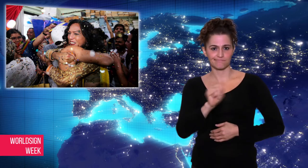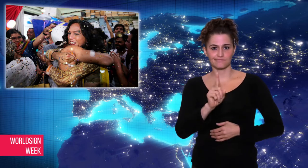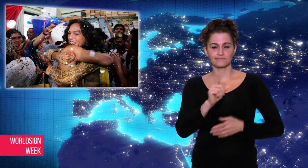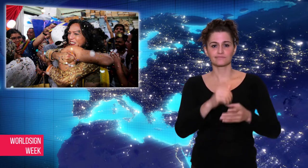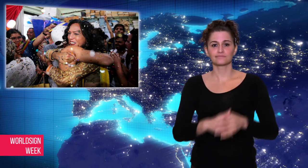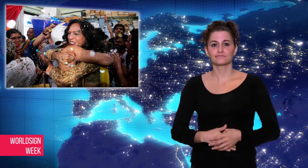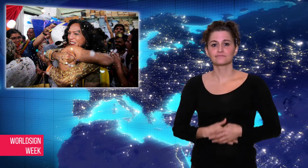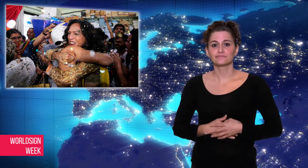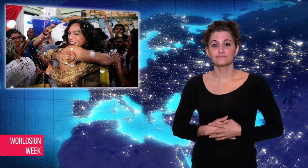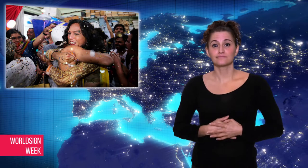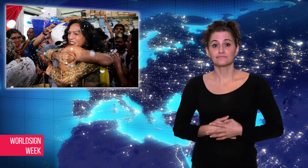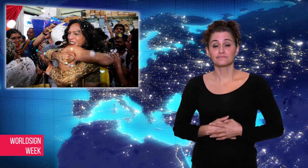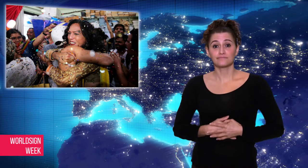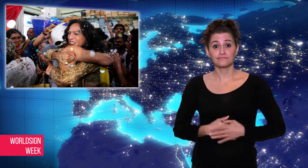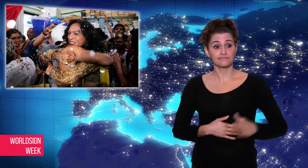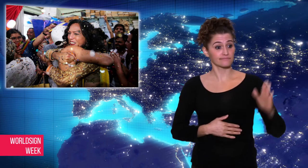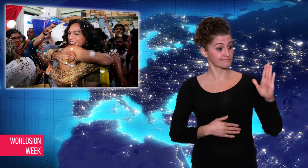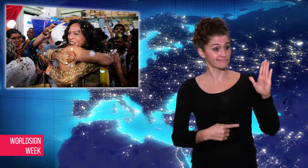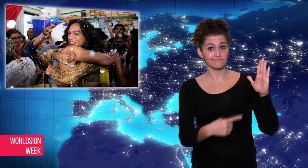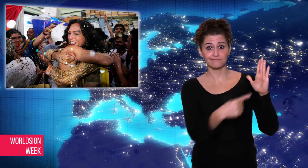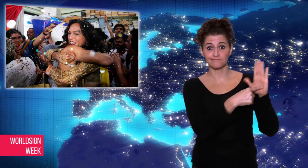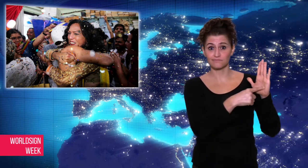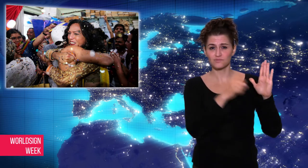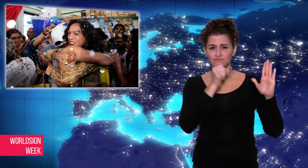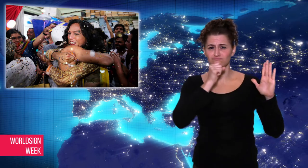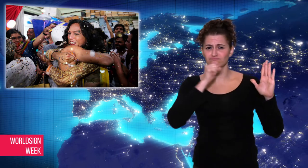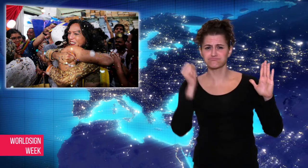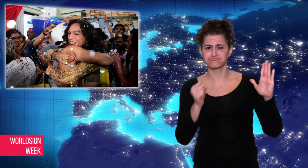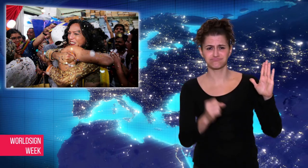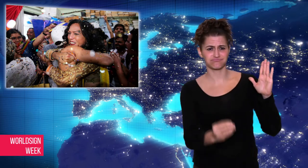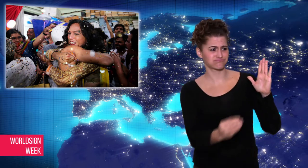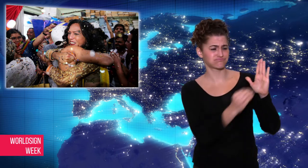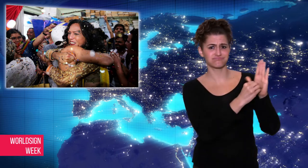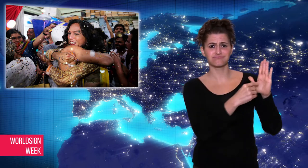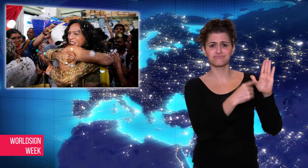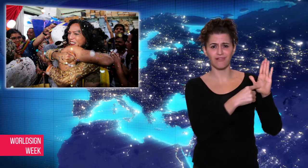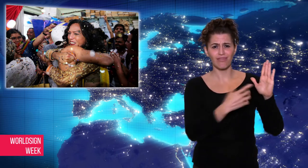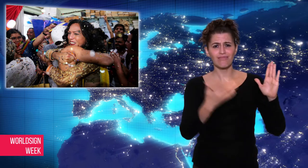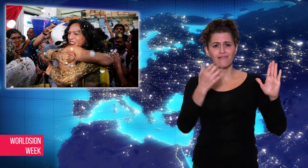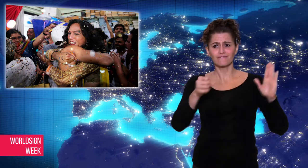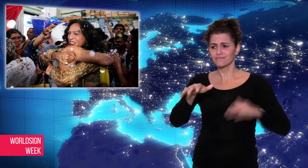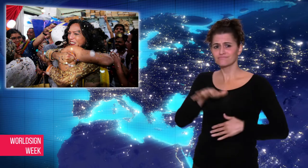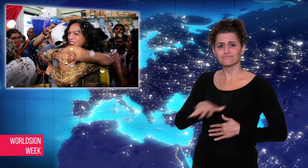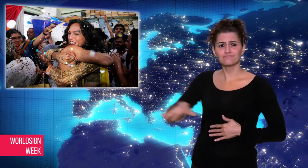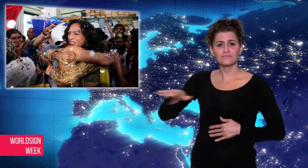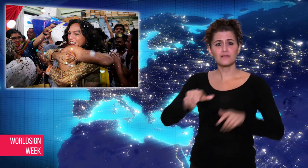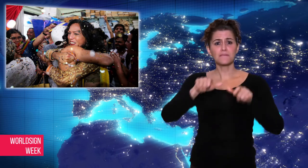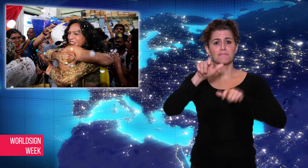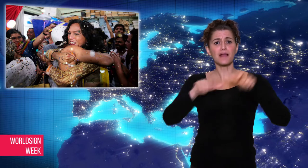hearing the news, dancing and waving